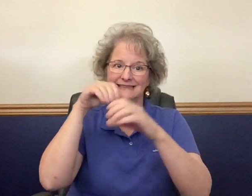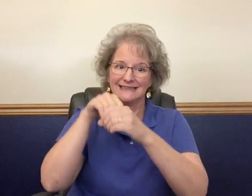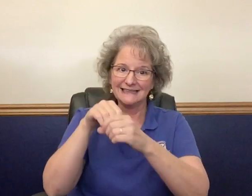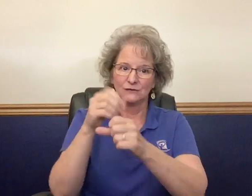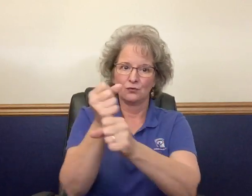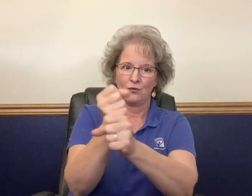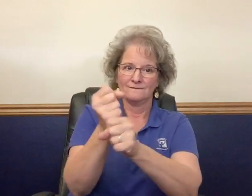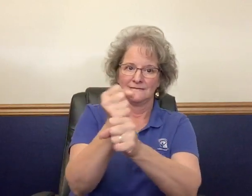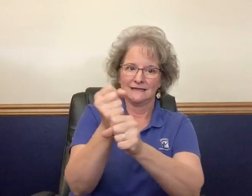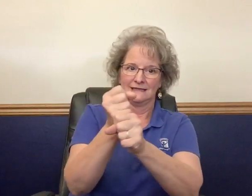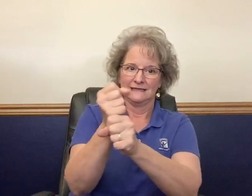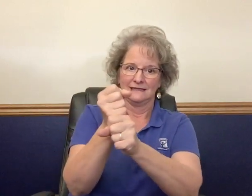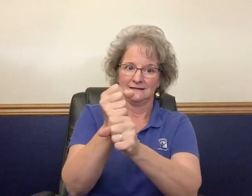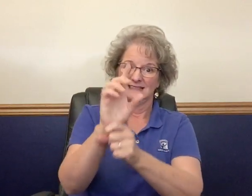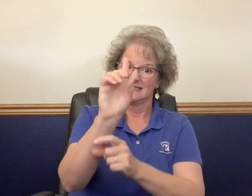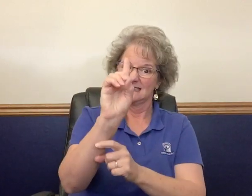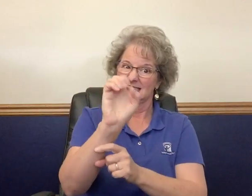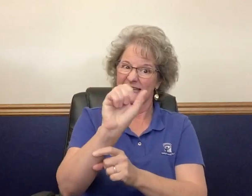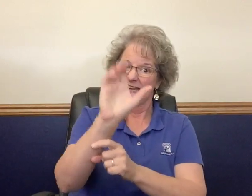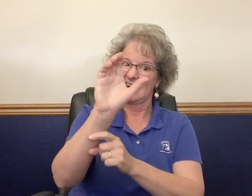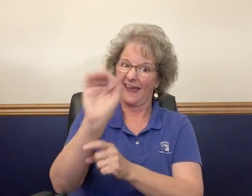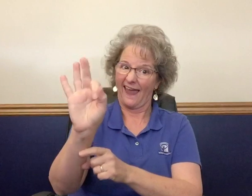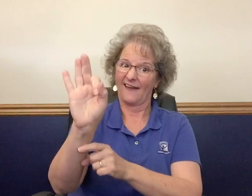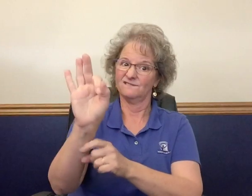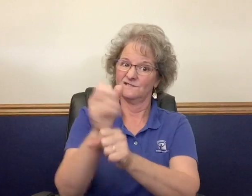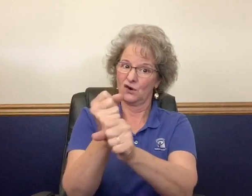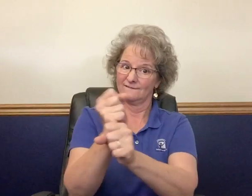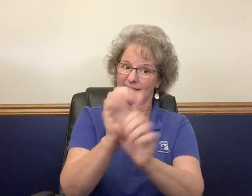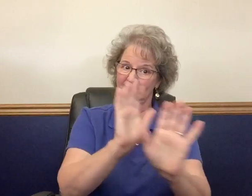in each decaf coffee.